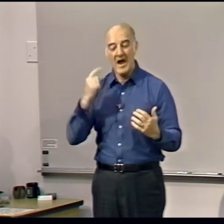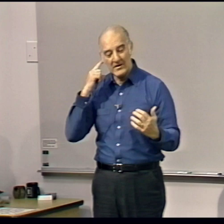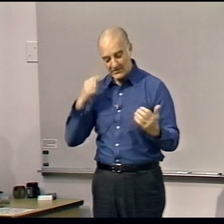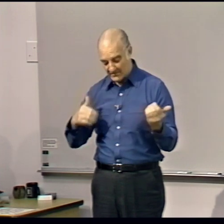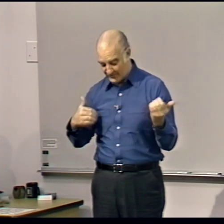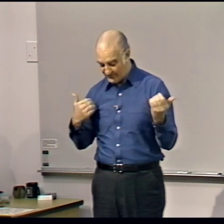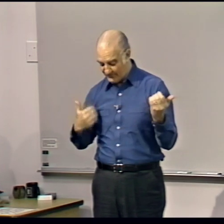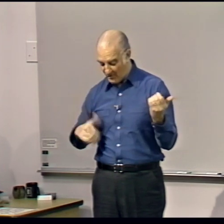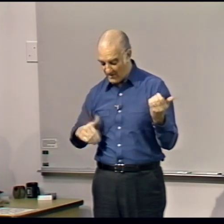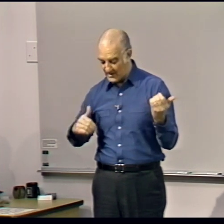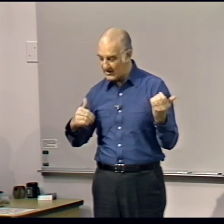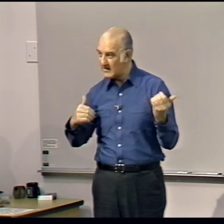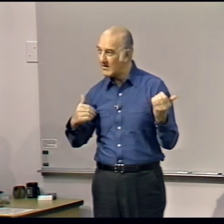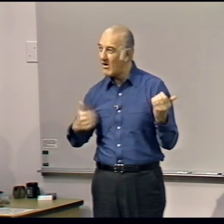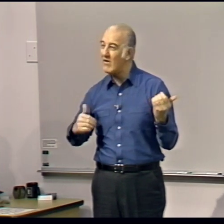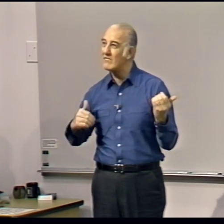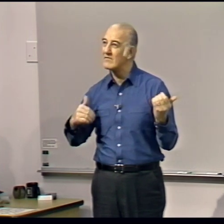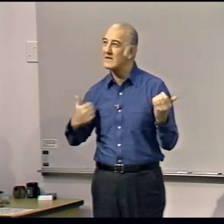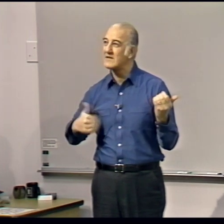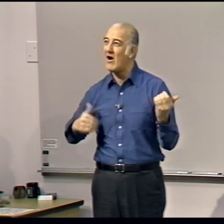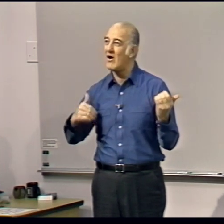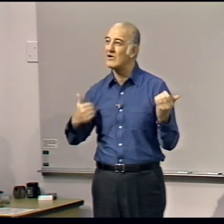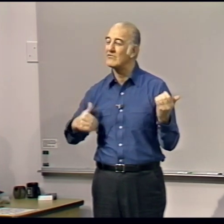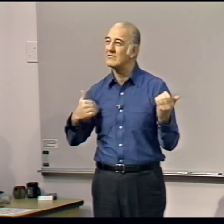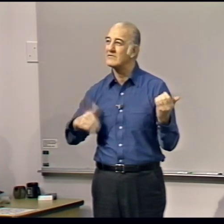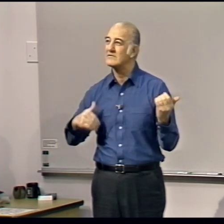And strumming of guitar